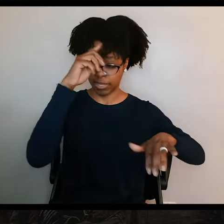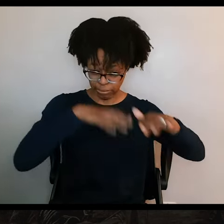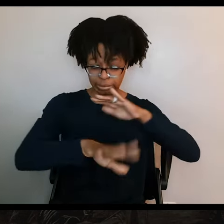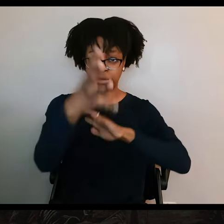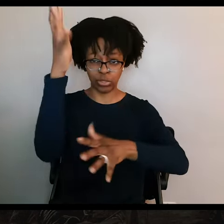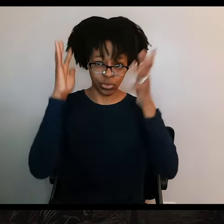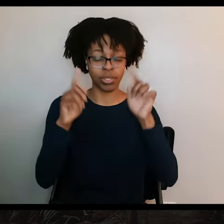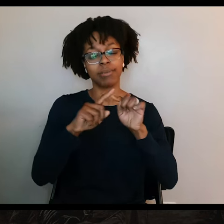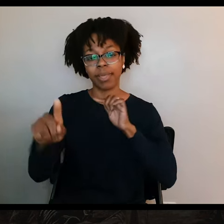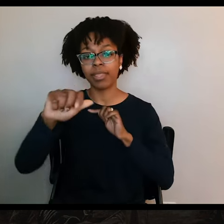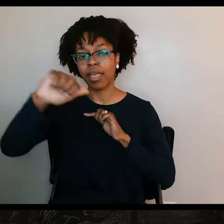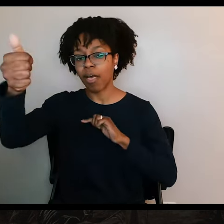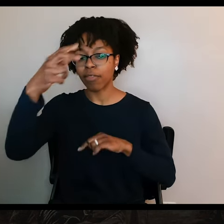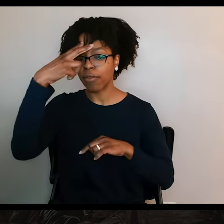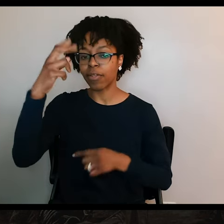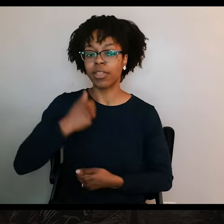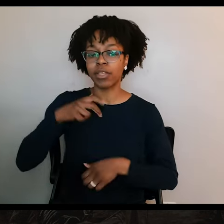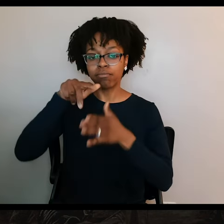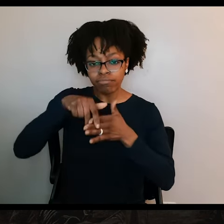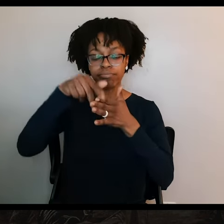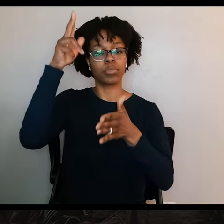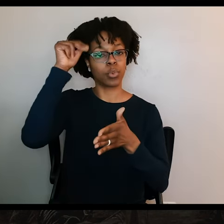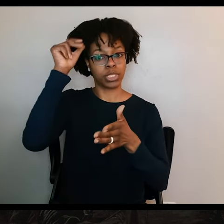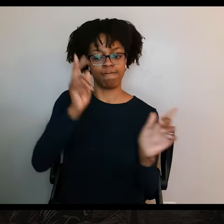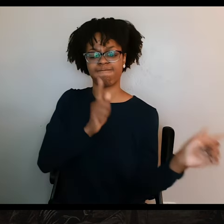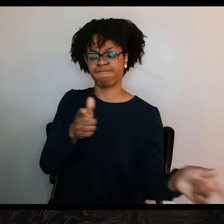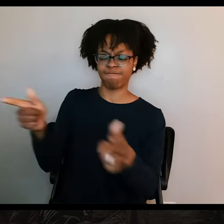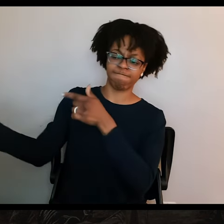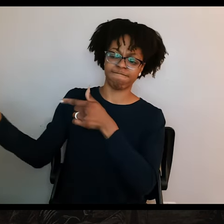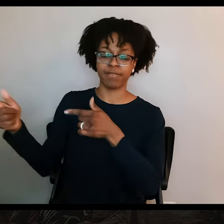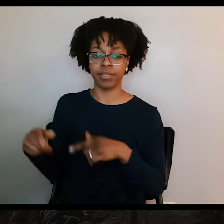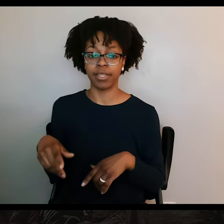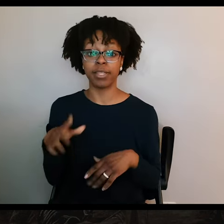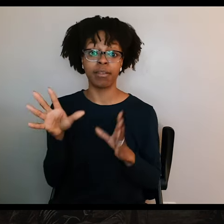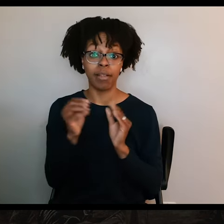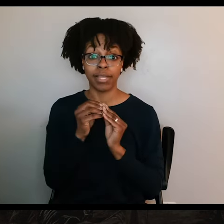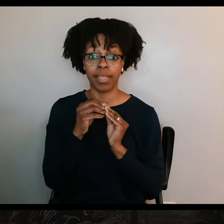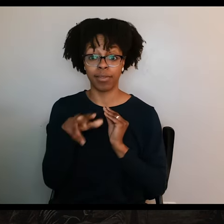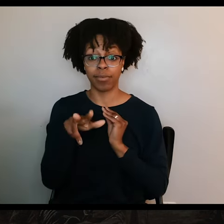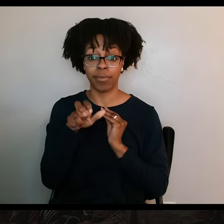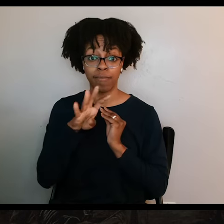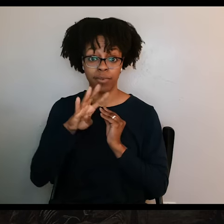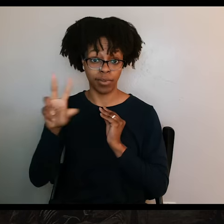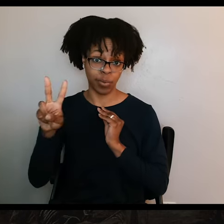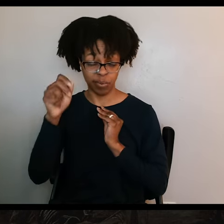Most of those guys got run down by men on horseback. And so in the end, there were 342 men who were killed that morning.